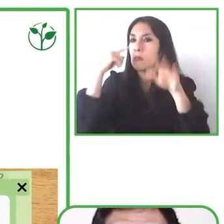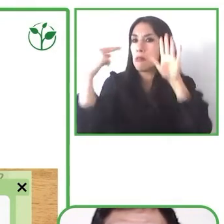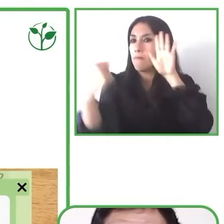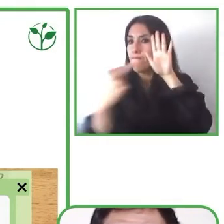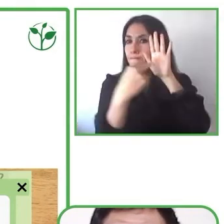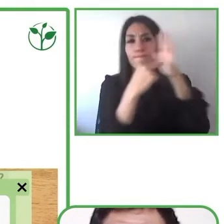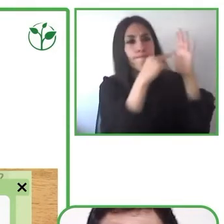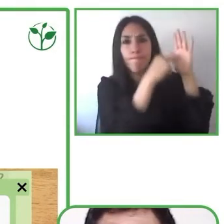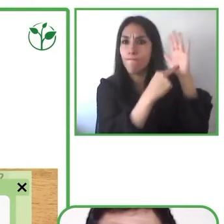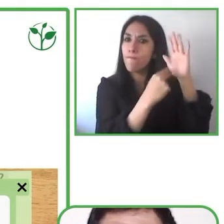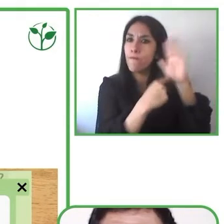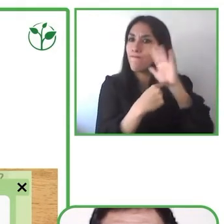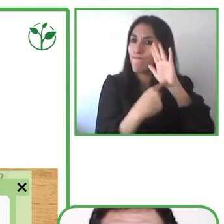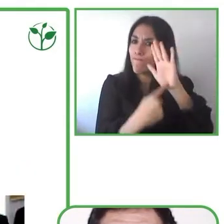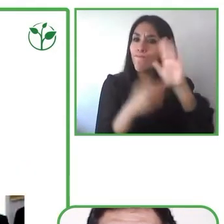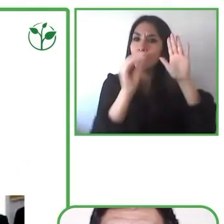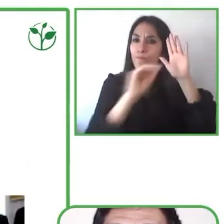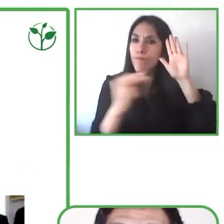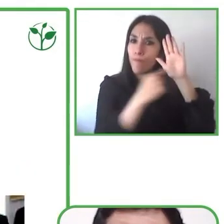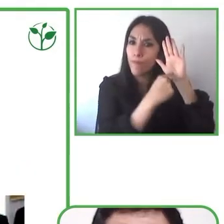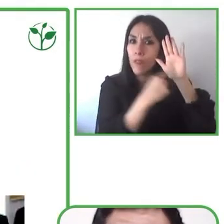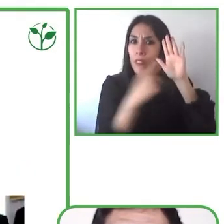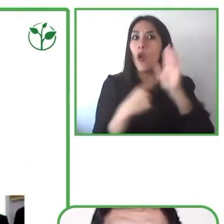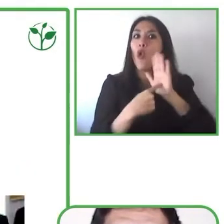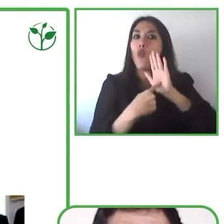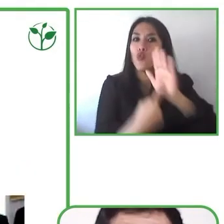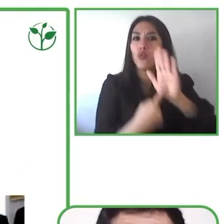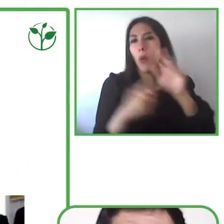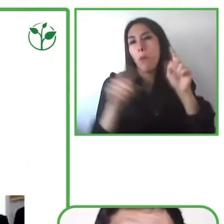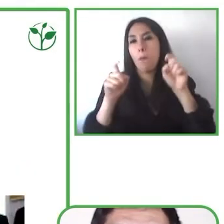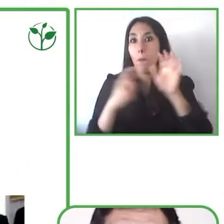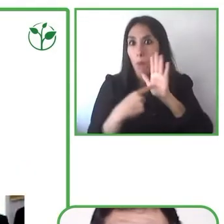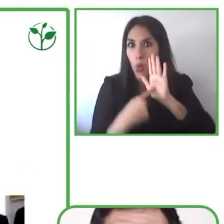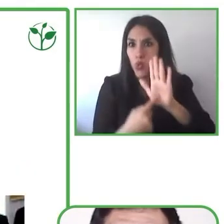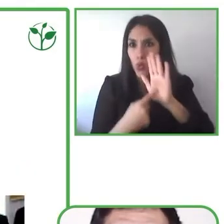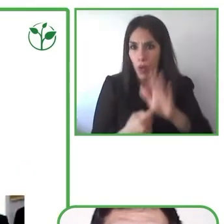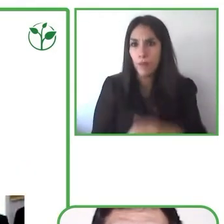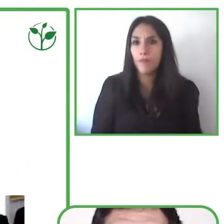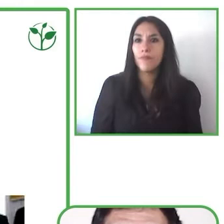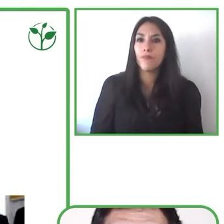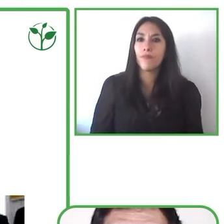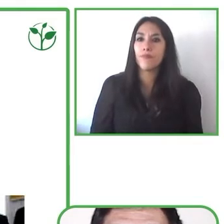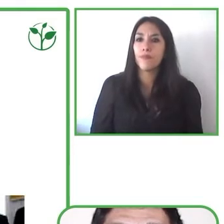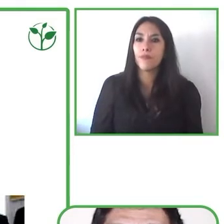transference model of the teaching of the learning skills. We tested these the